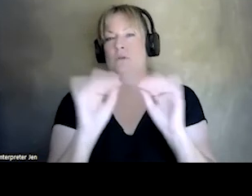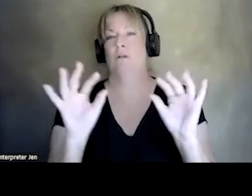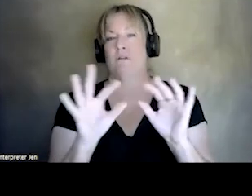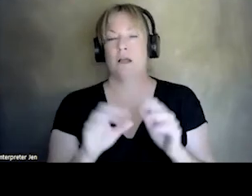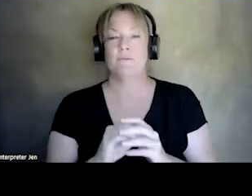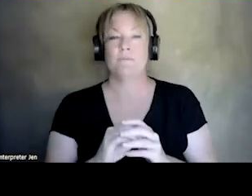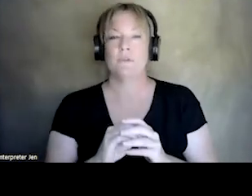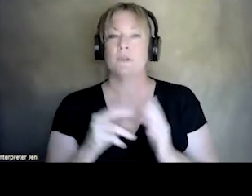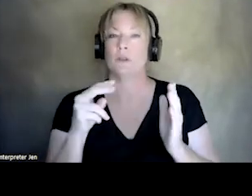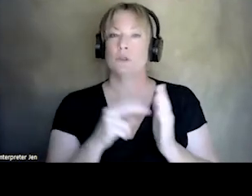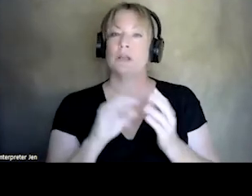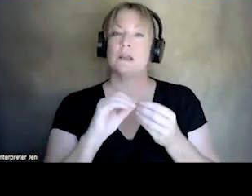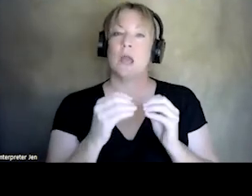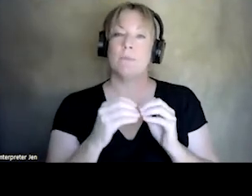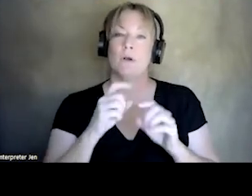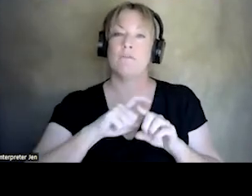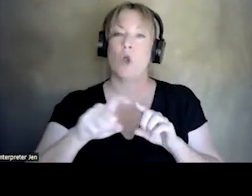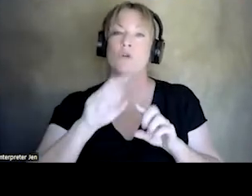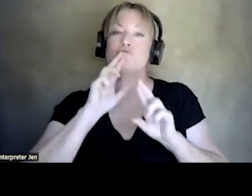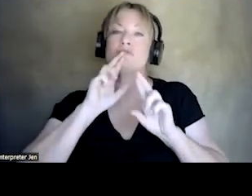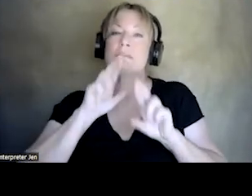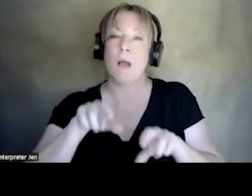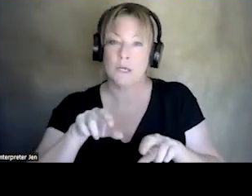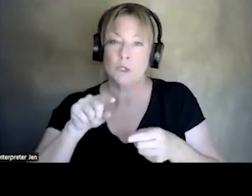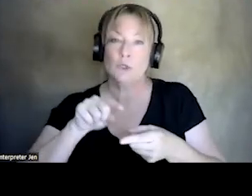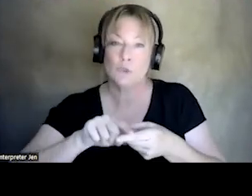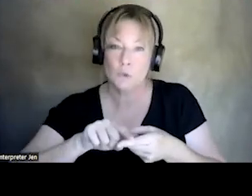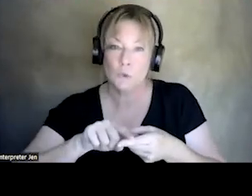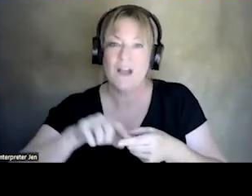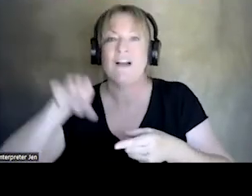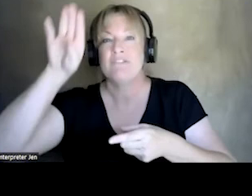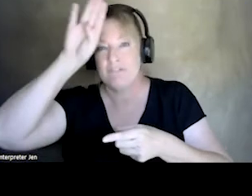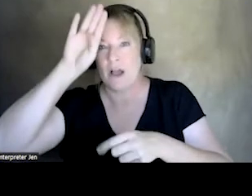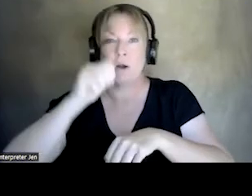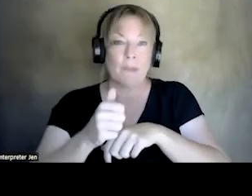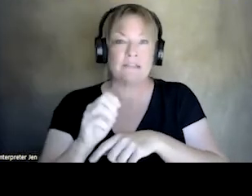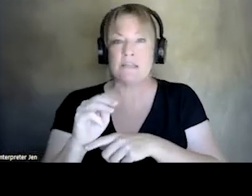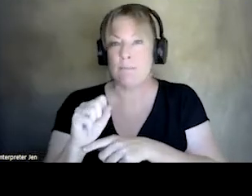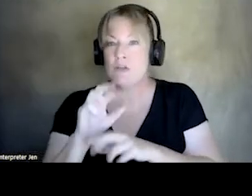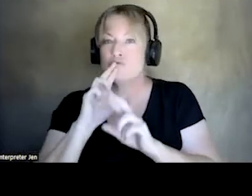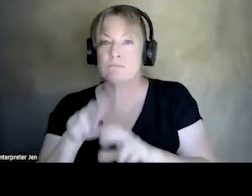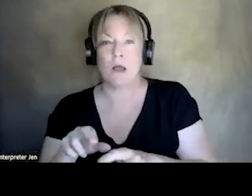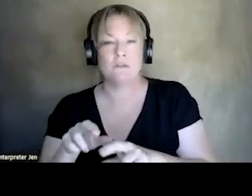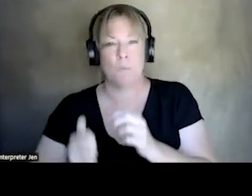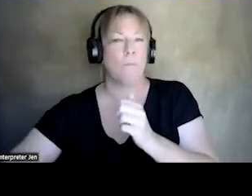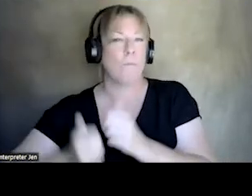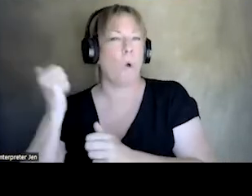LOOKING AT THE NUMBER UH CALLS RESPONDED TO. FIRE BASED EMS RESPONDS TO A LARGE PROPORTION OF CALLS.